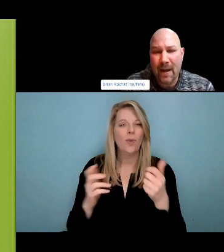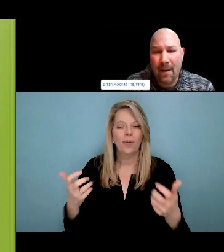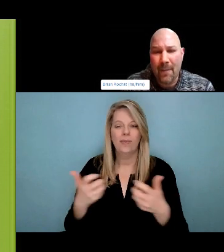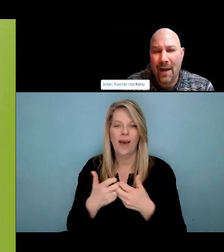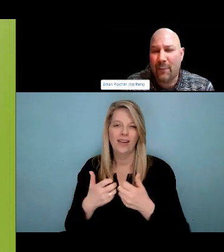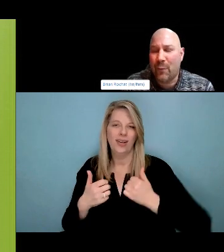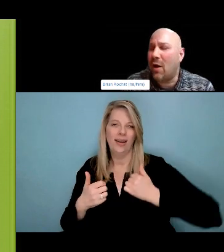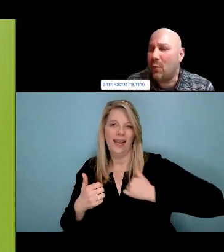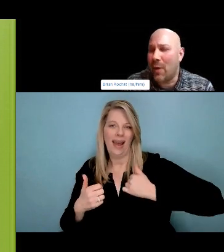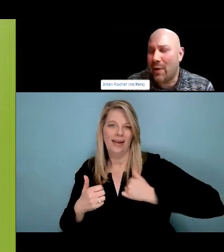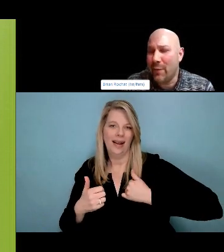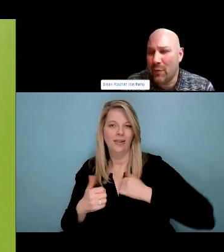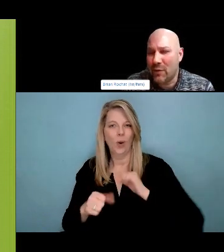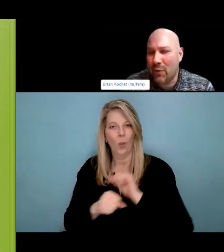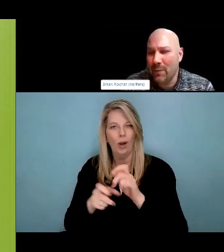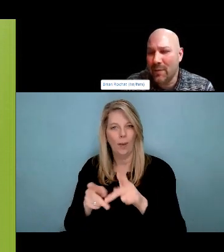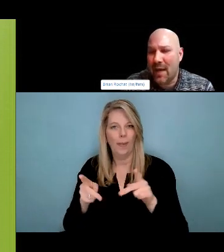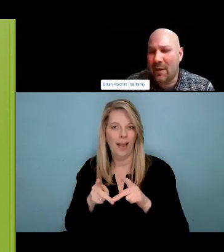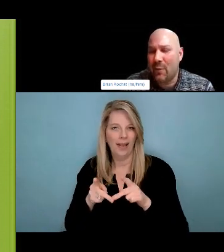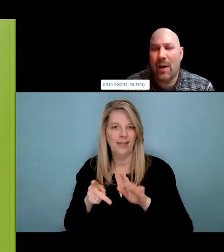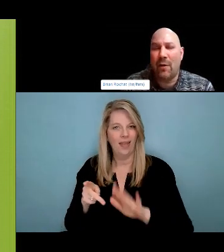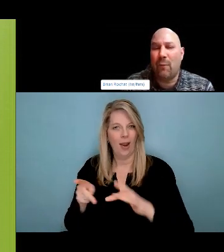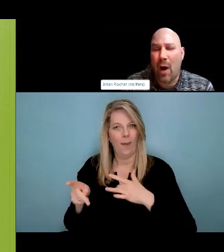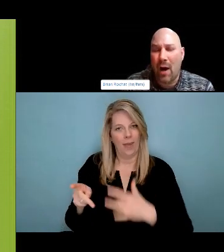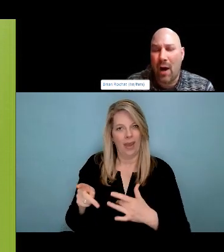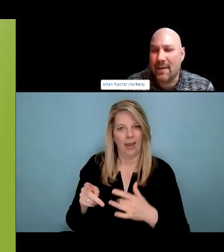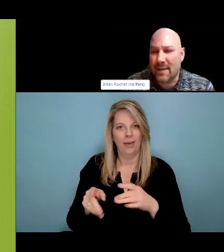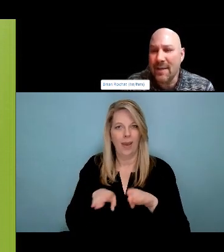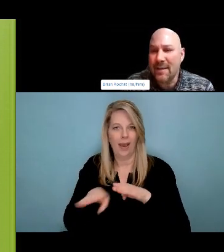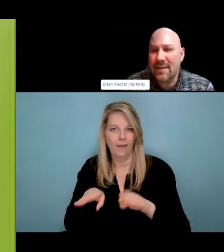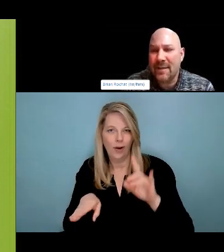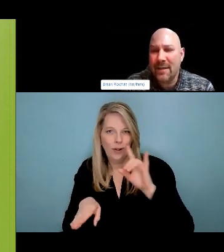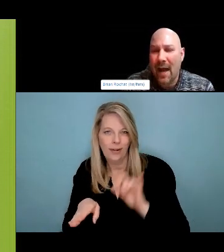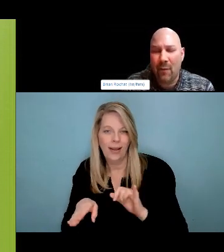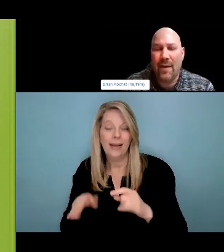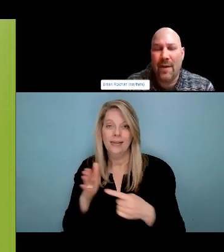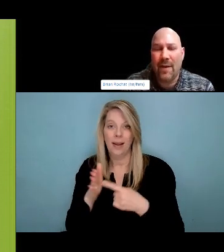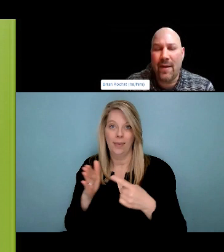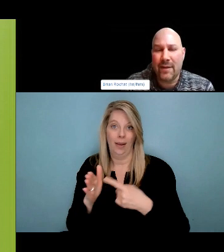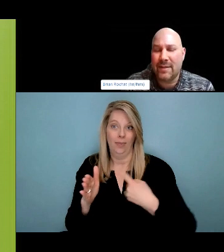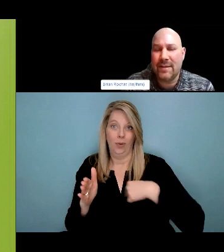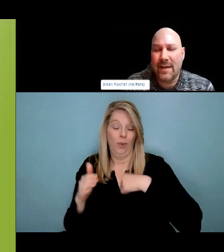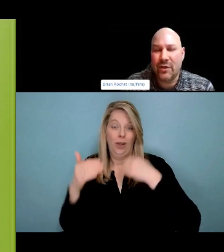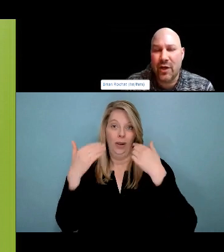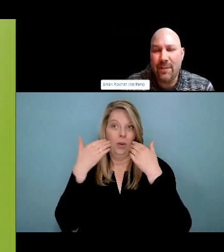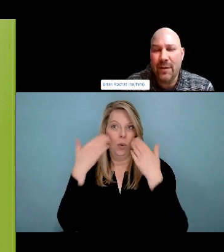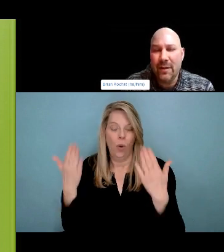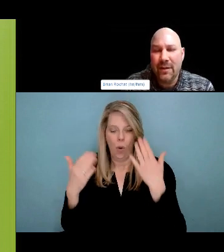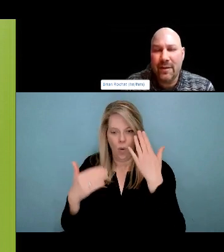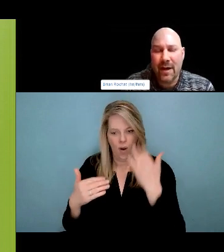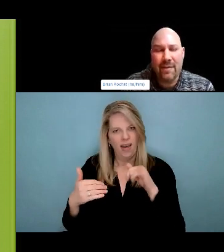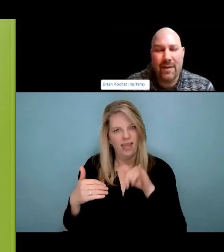up a barrier for folks to access services. The other thing we want to think about for